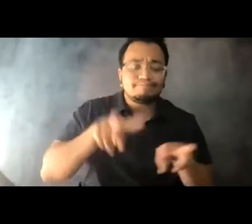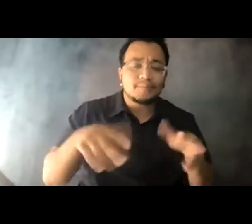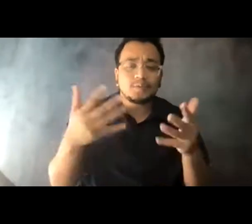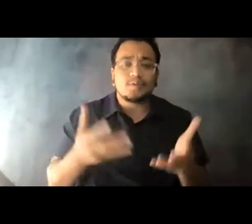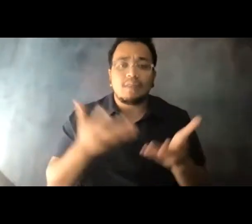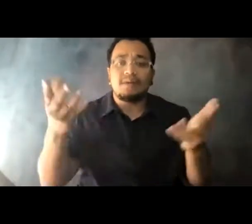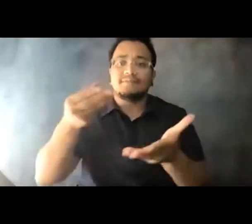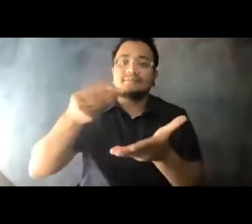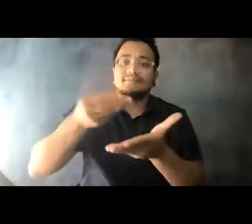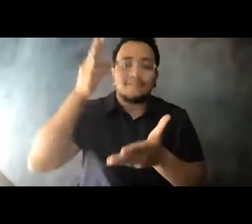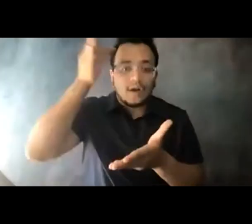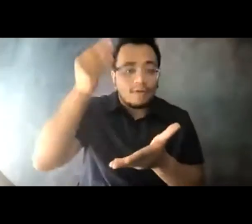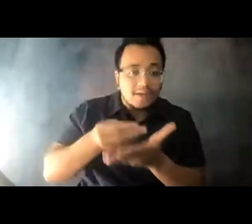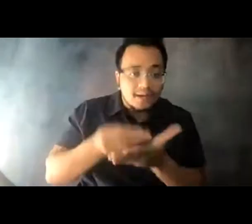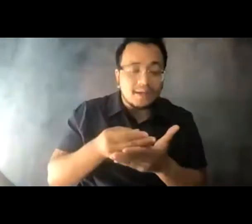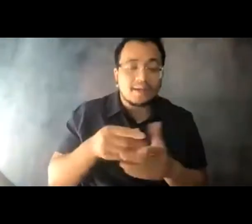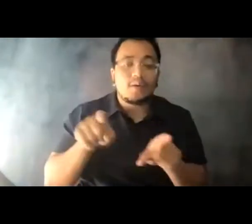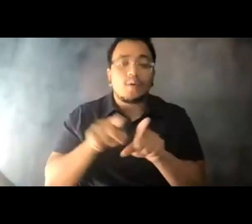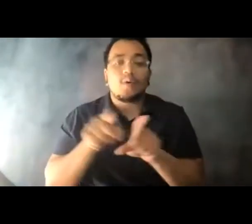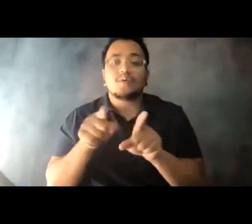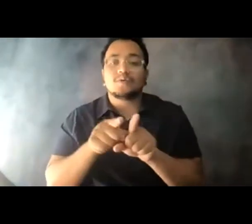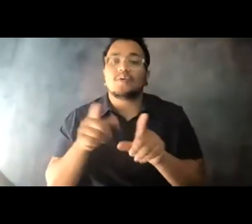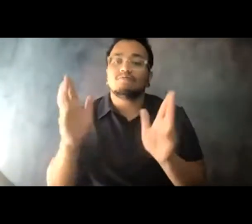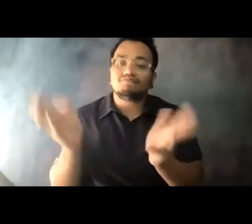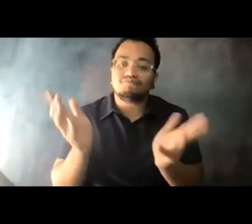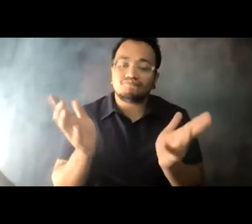funding, 14:05:21 they interact with dozens of transit agencies every week.